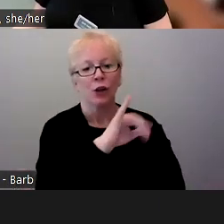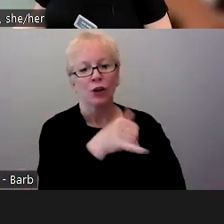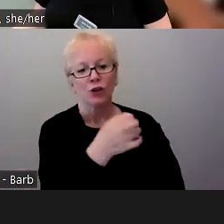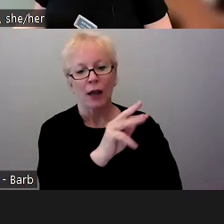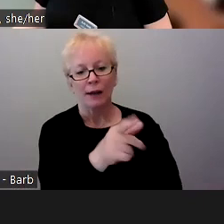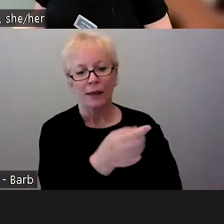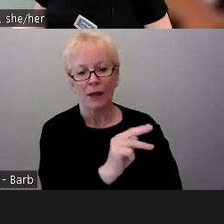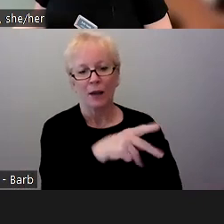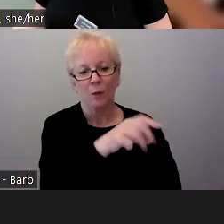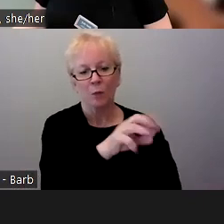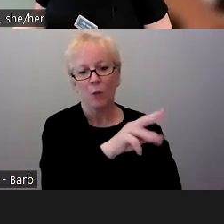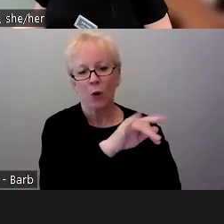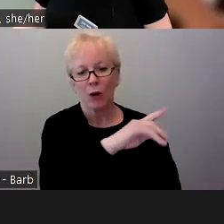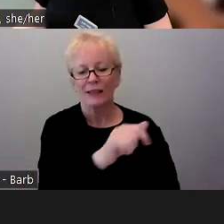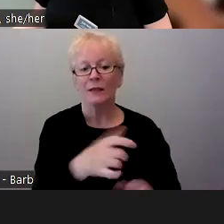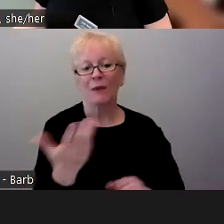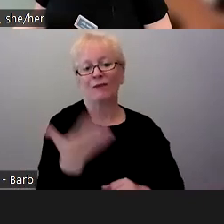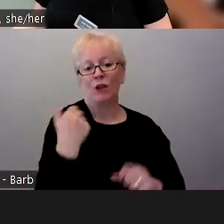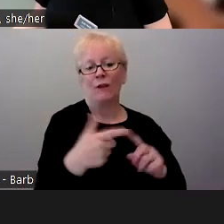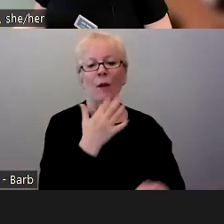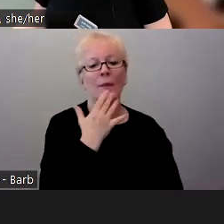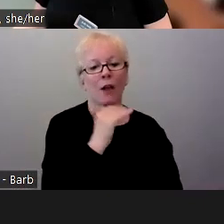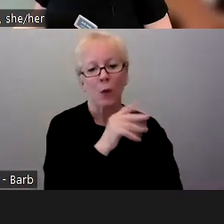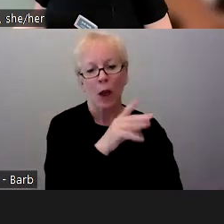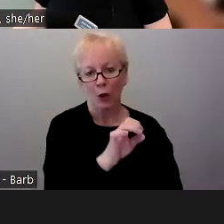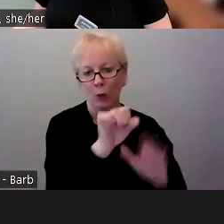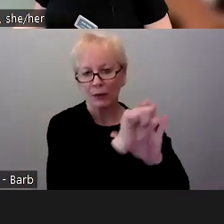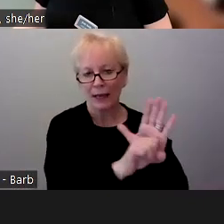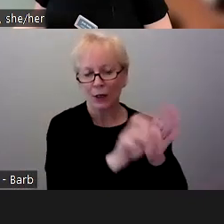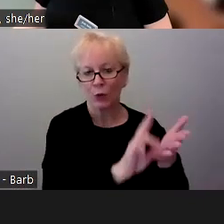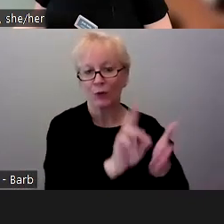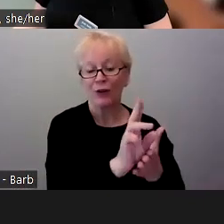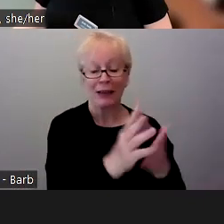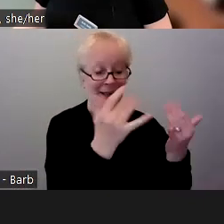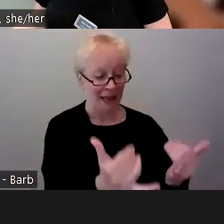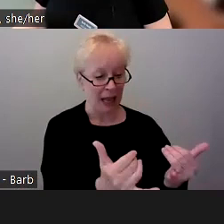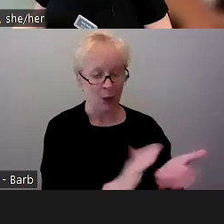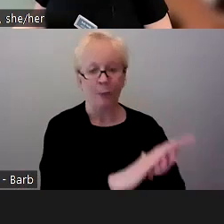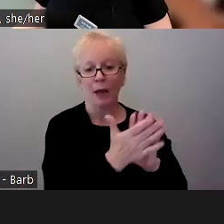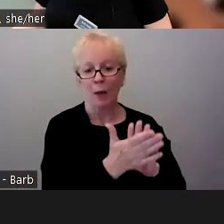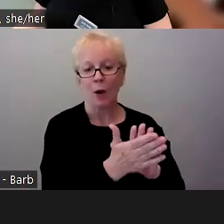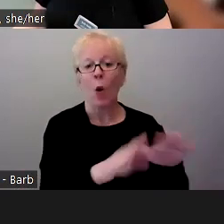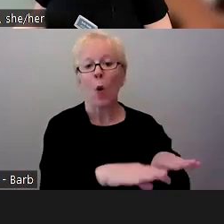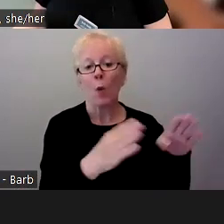He is formerly of Colorado State University and has since become an Open Education consultant.